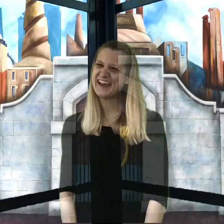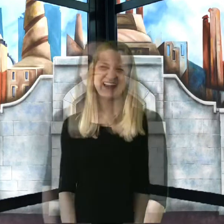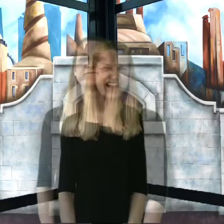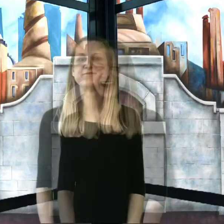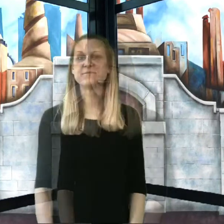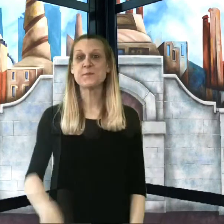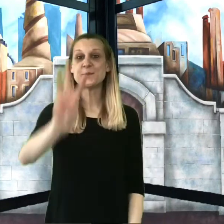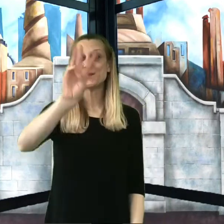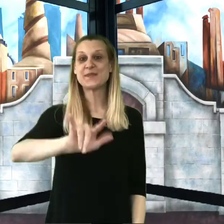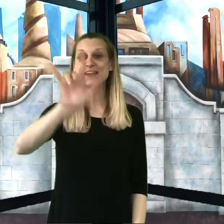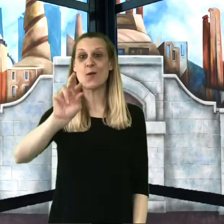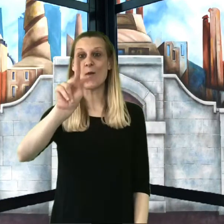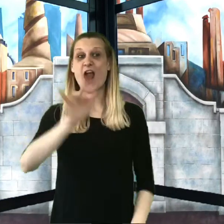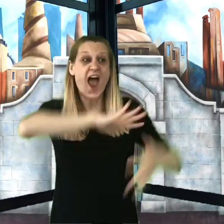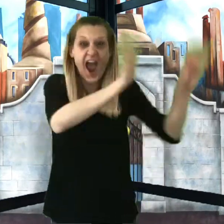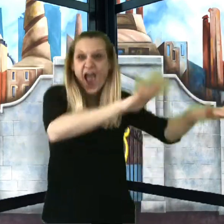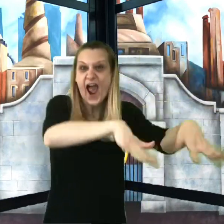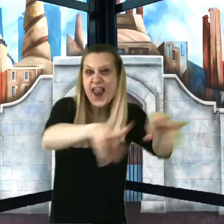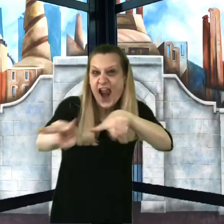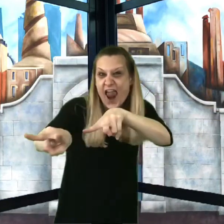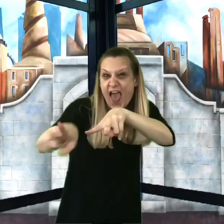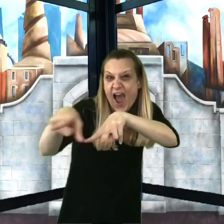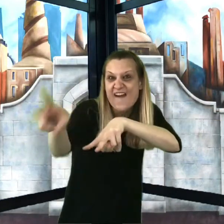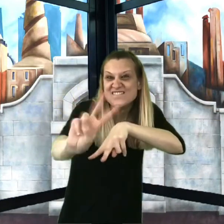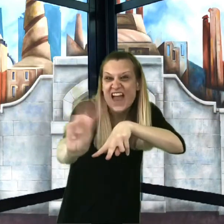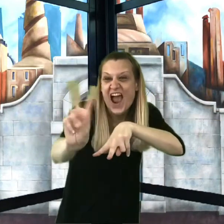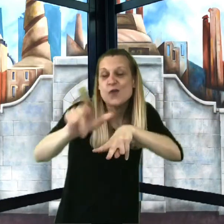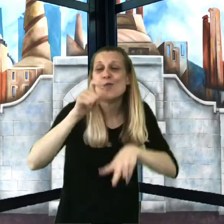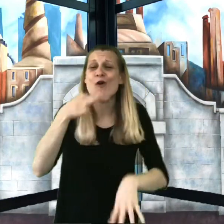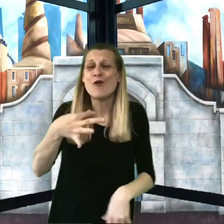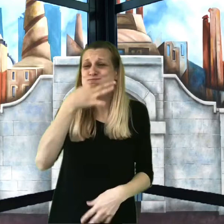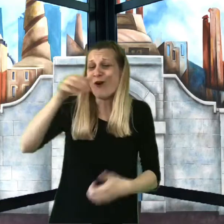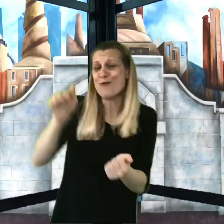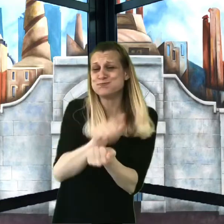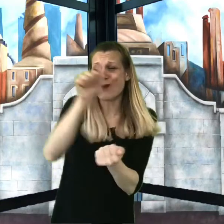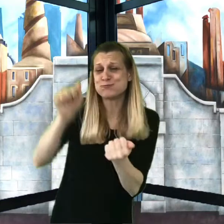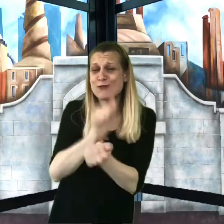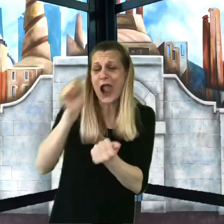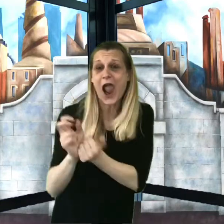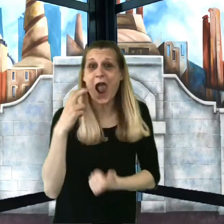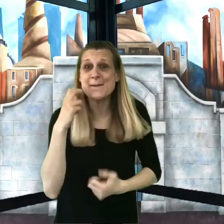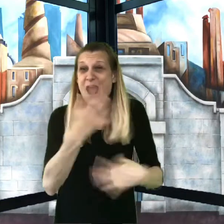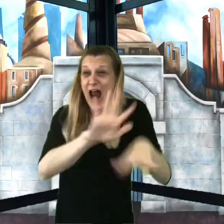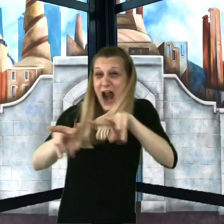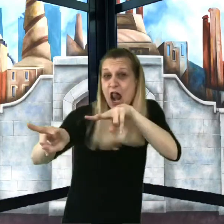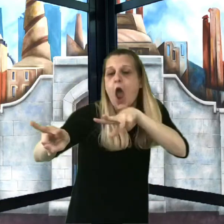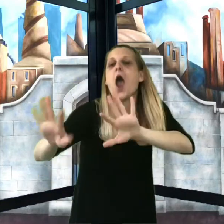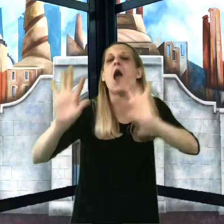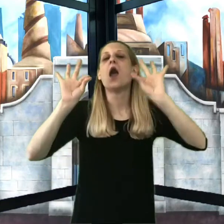And look! There goes Miss Violet Beauregarde, the great gum-chewer!